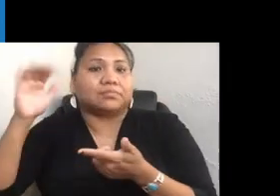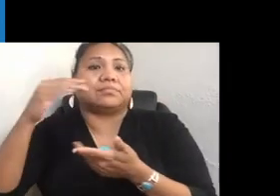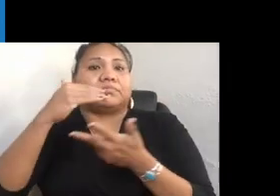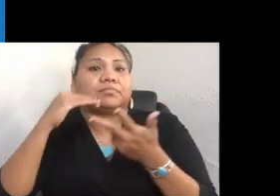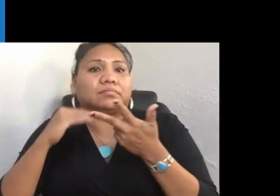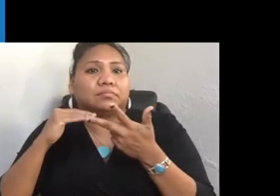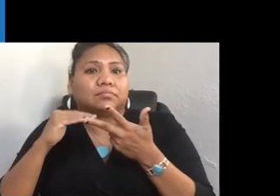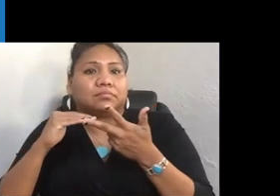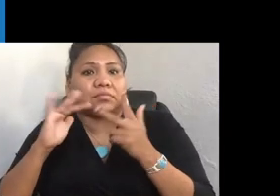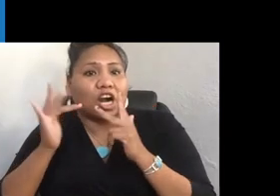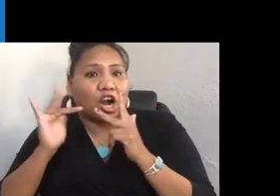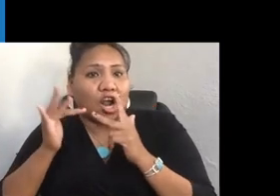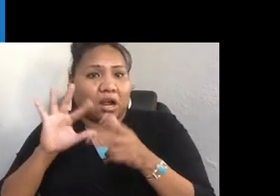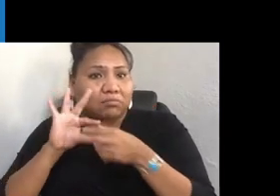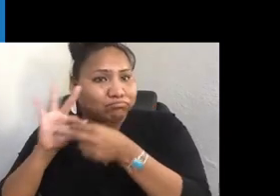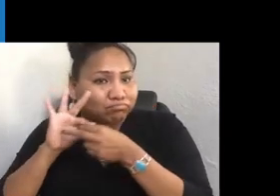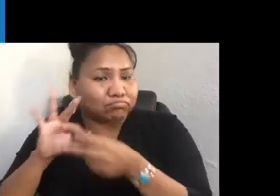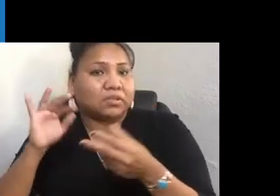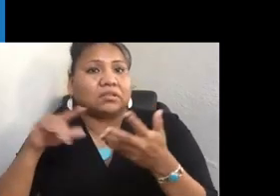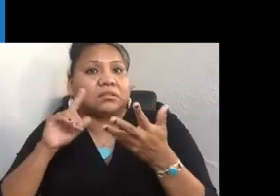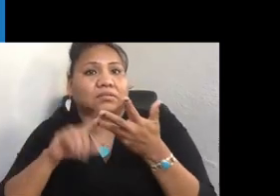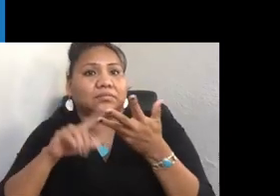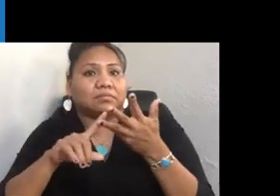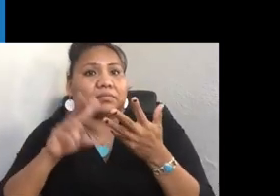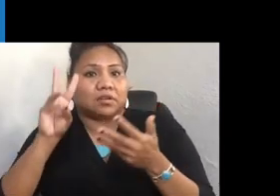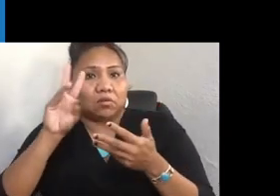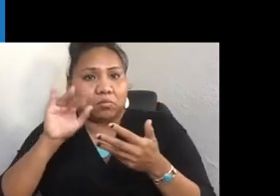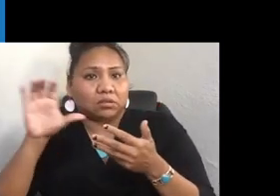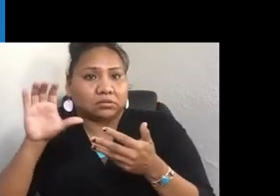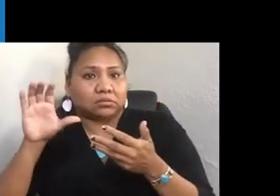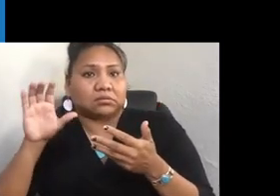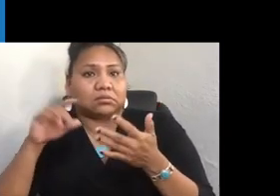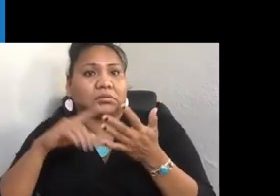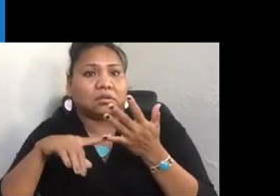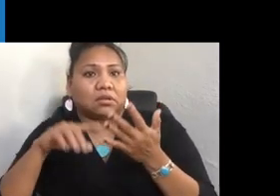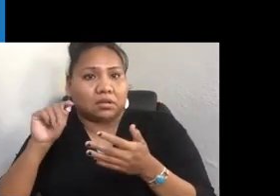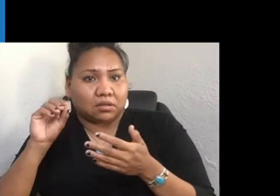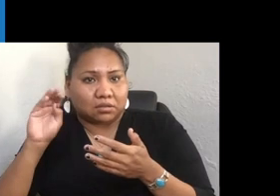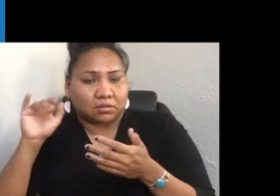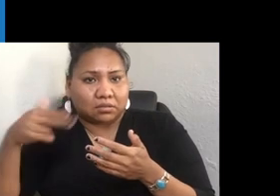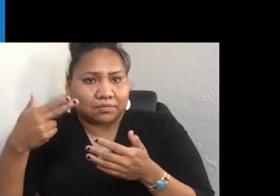Whatcom Community College, Lhaq'temish Foundation, the city of Bellingham, Bellingham public schools,